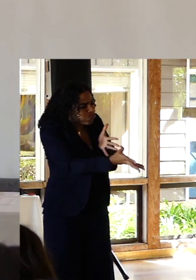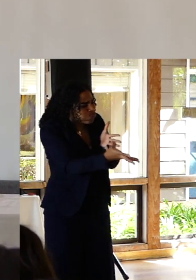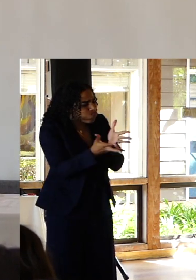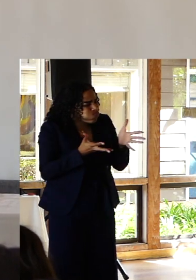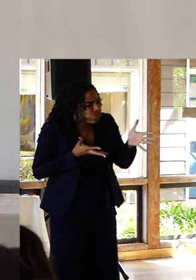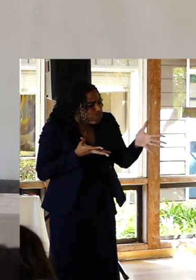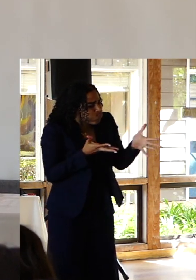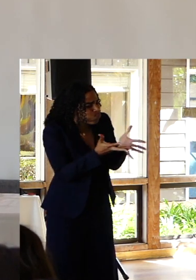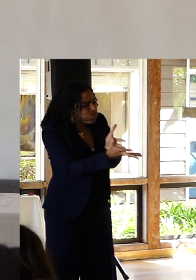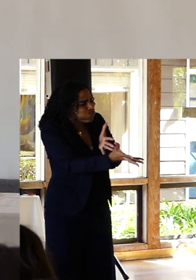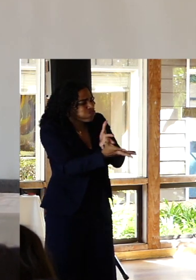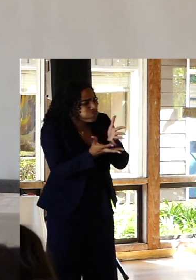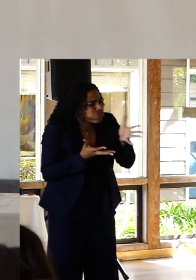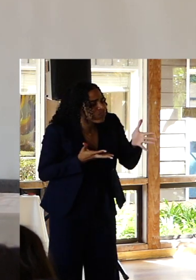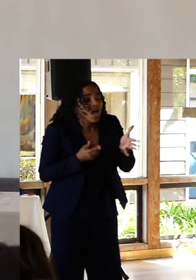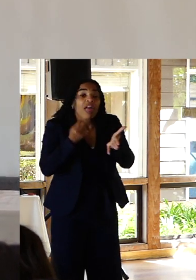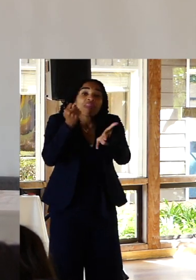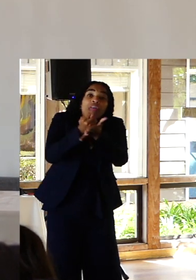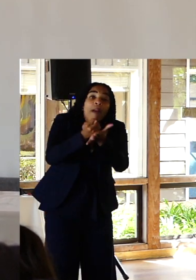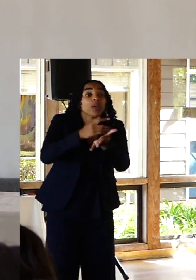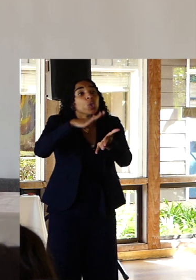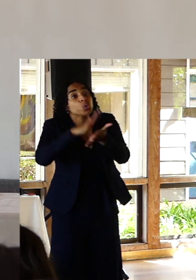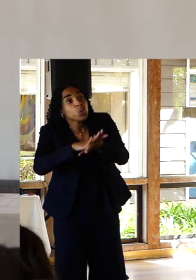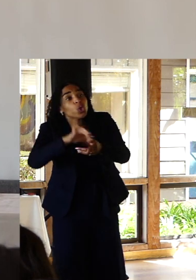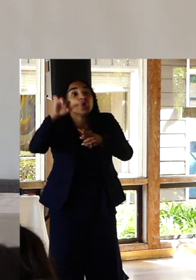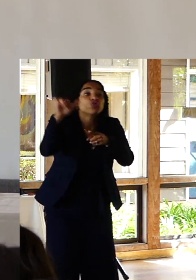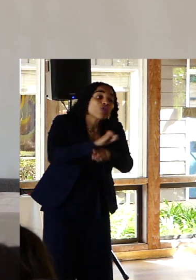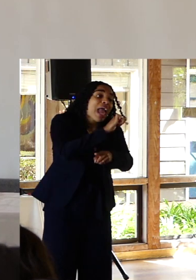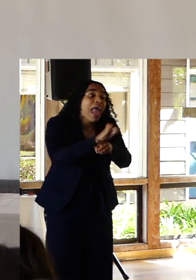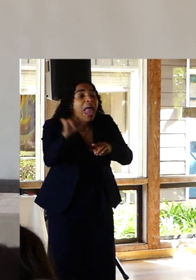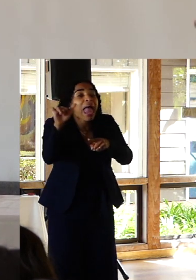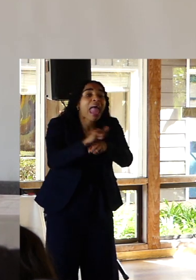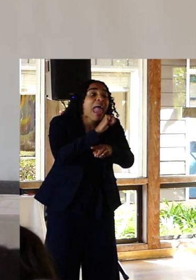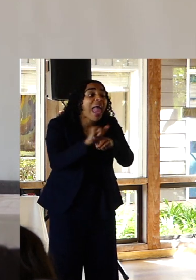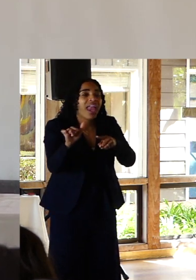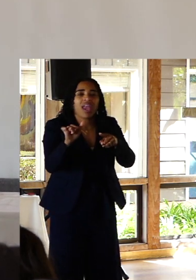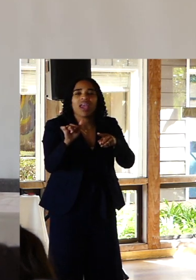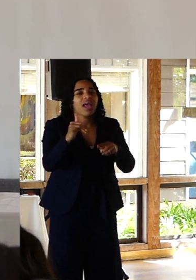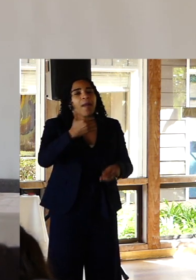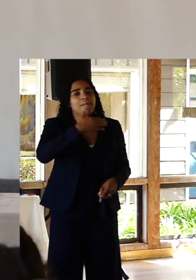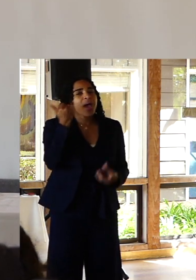training and schooling in the world cannot replace your instincts, your